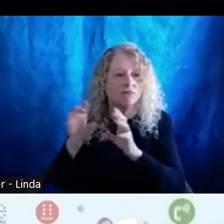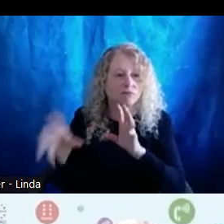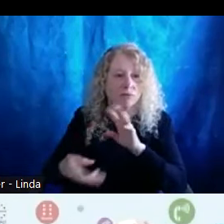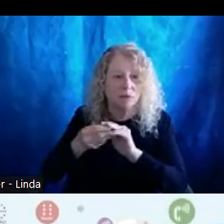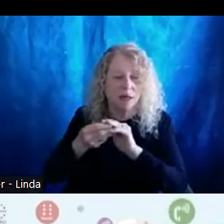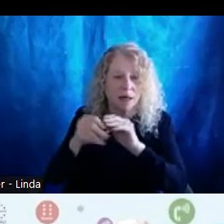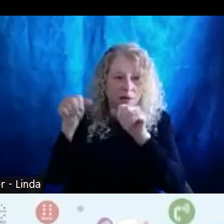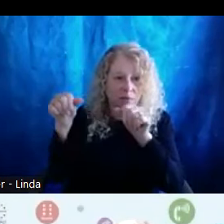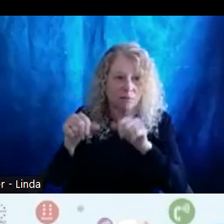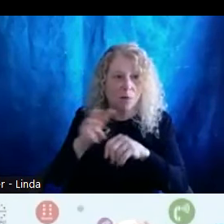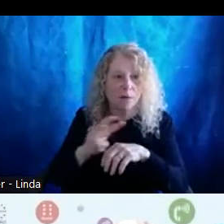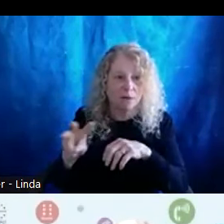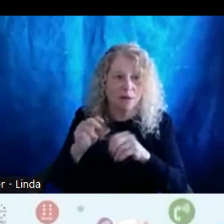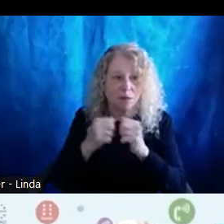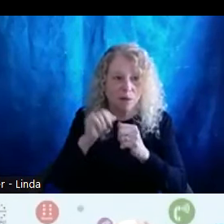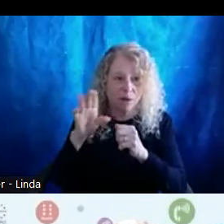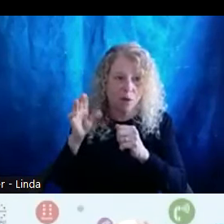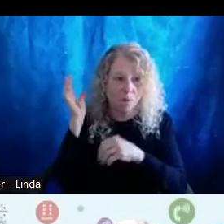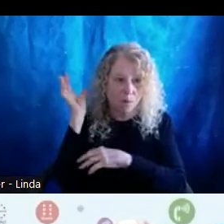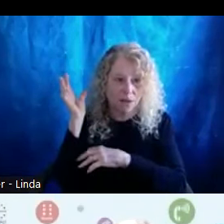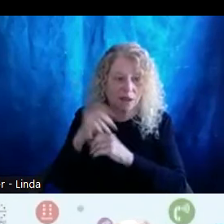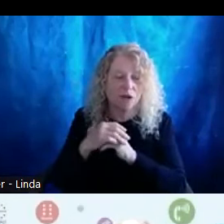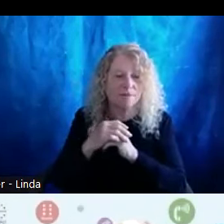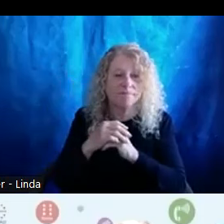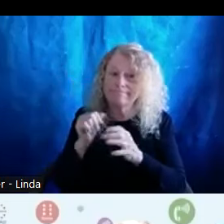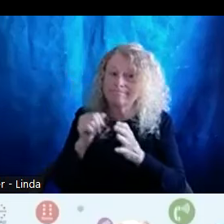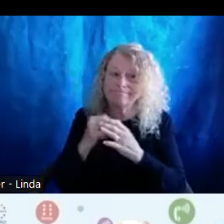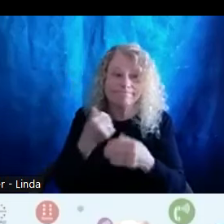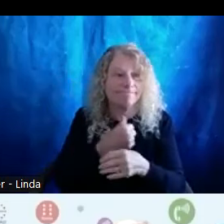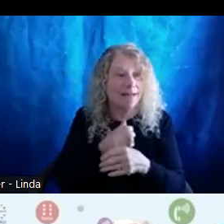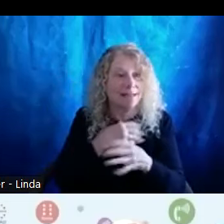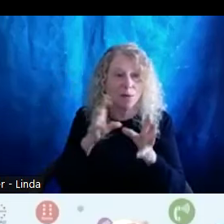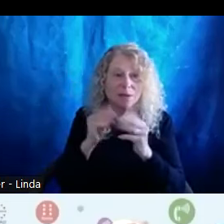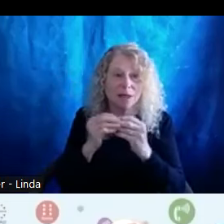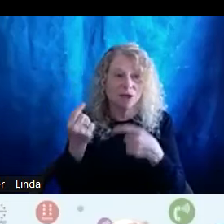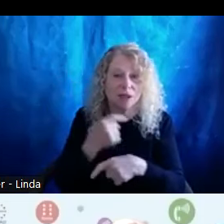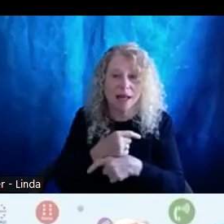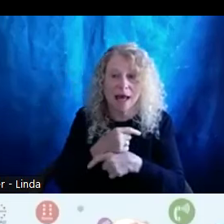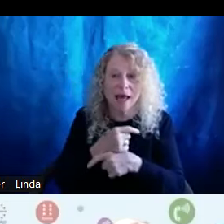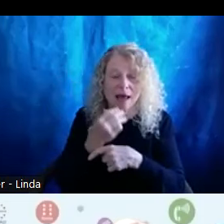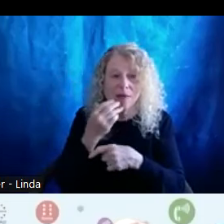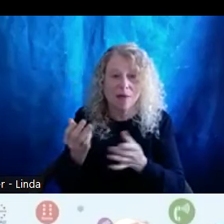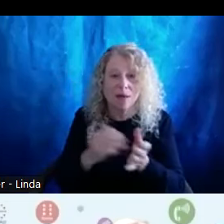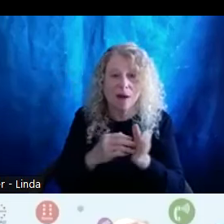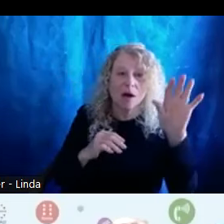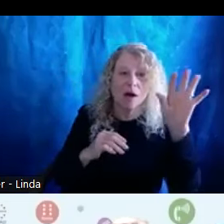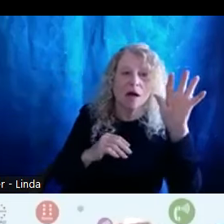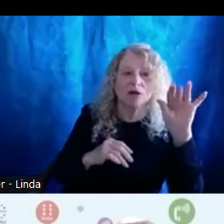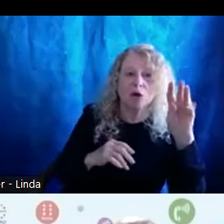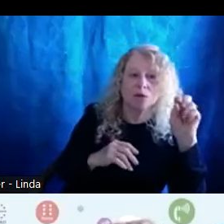along with your presentation and that is our session for today. Thank you again. Oops, sorry.